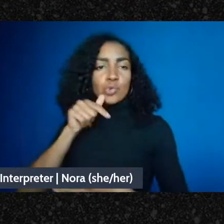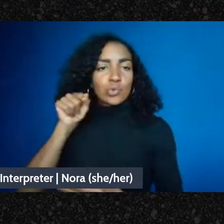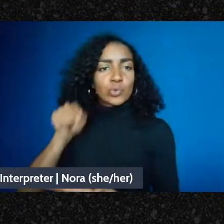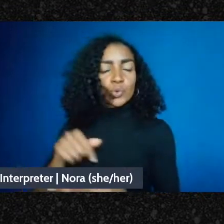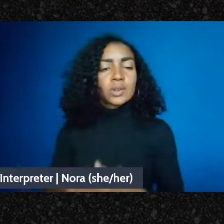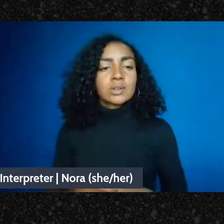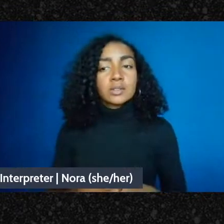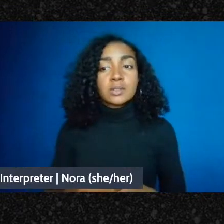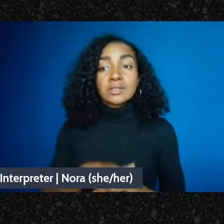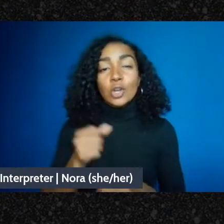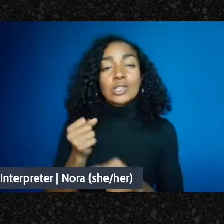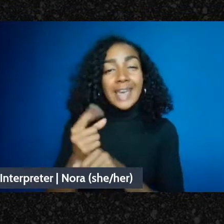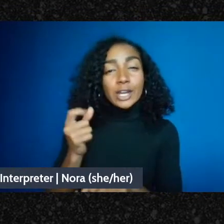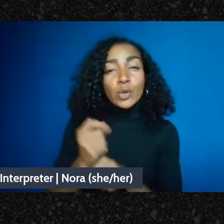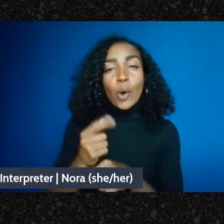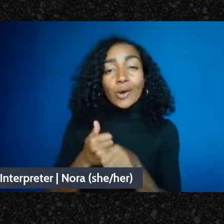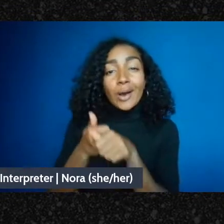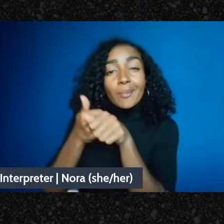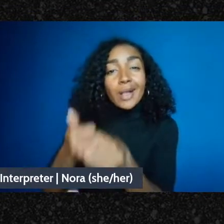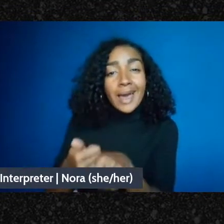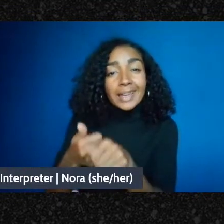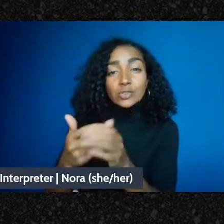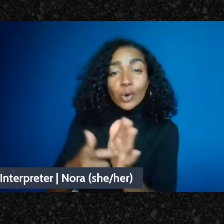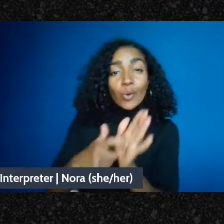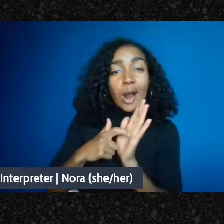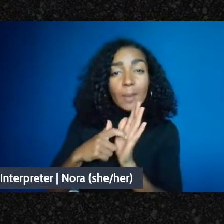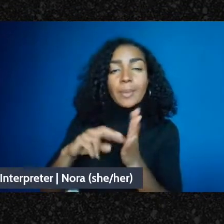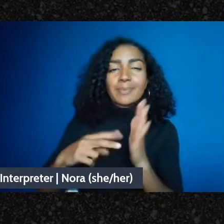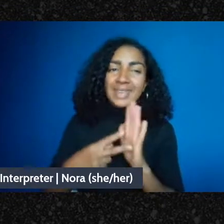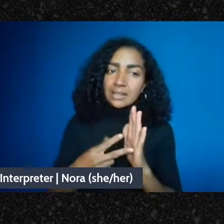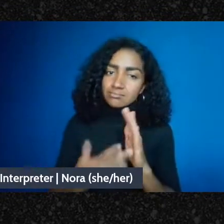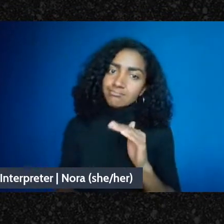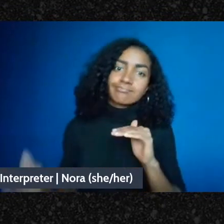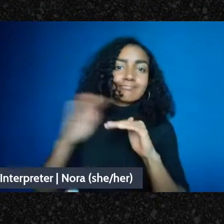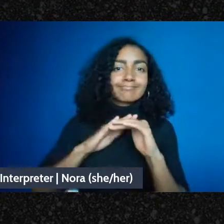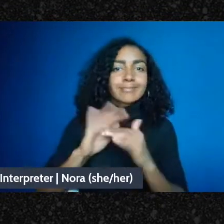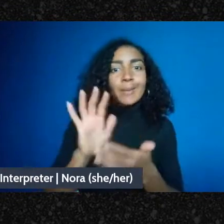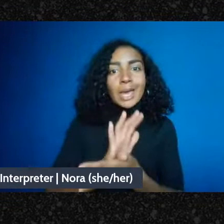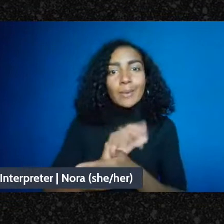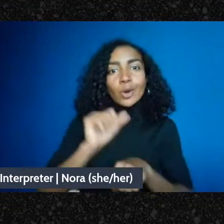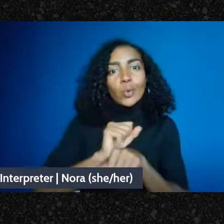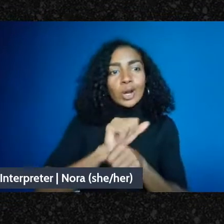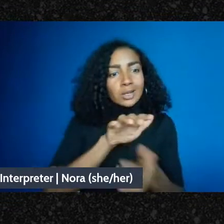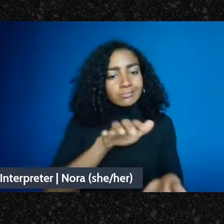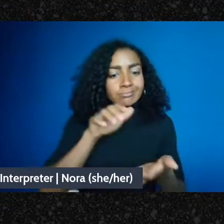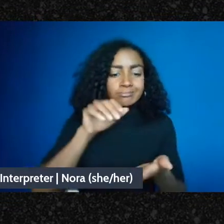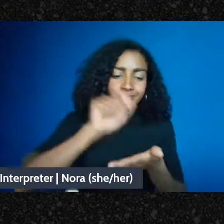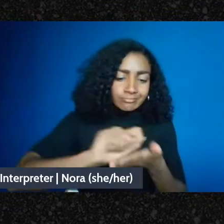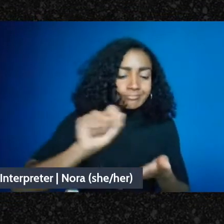which is again more paperwork, more-more stuff, more paper to pay attention to